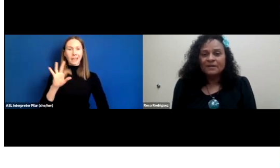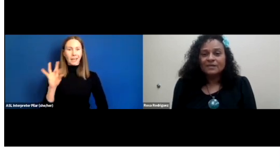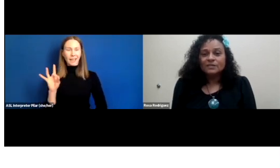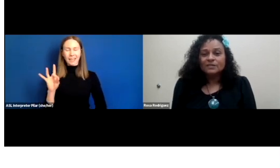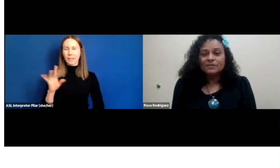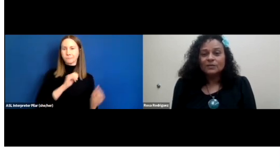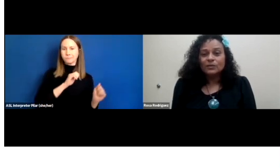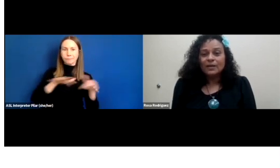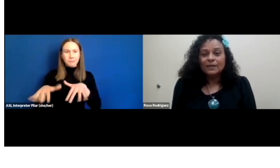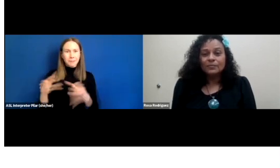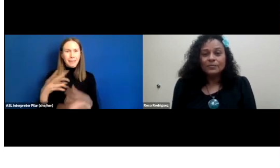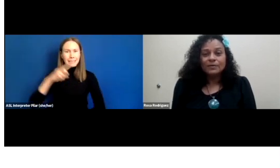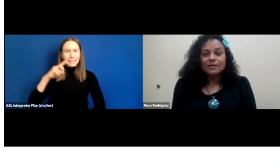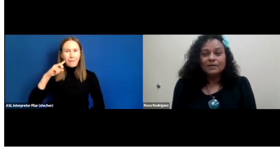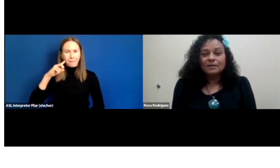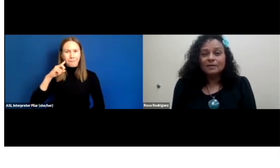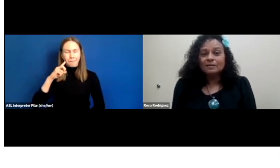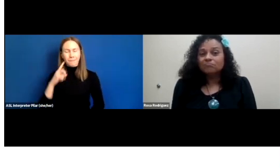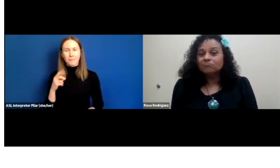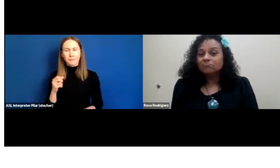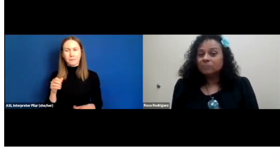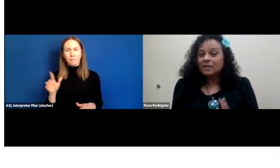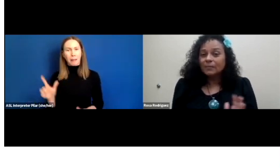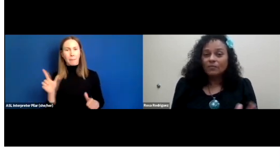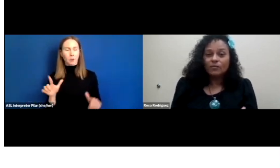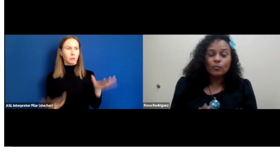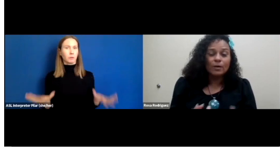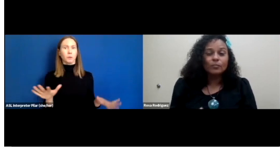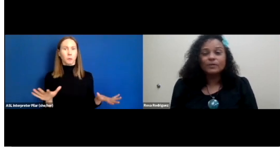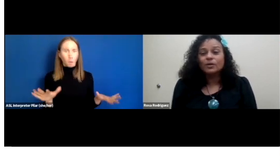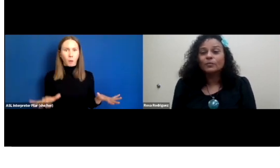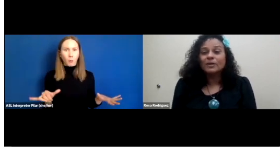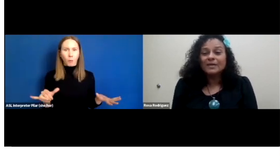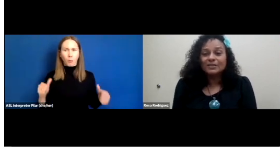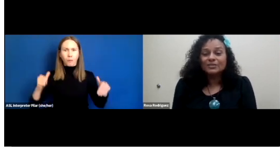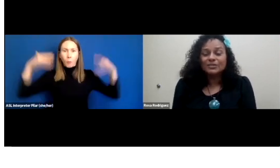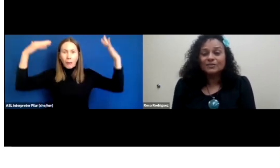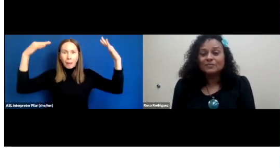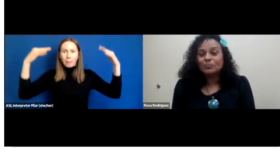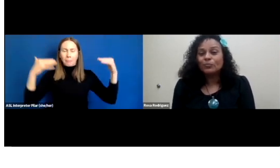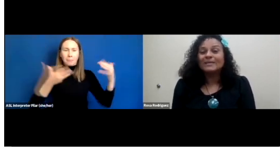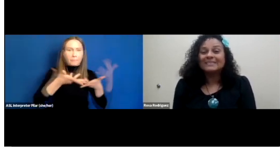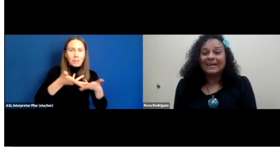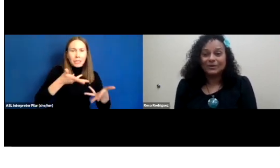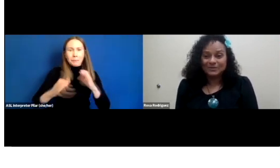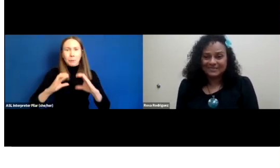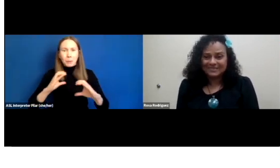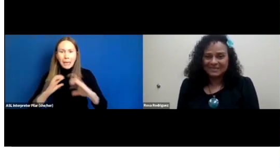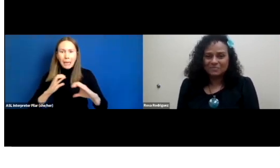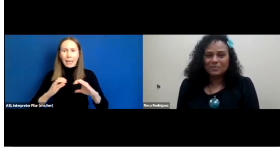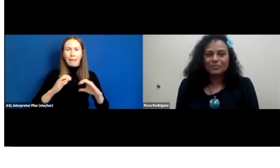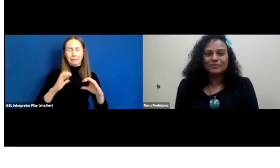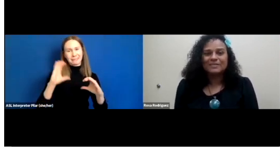so the library became overwhelmed with the communication breakdowns and barriers